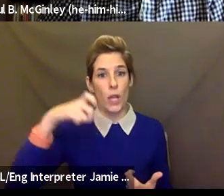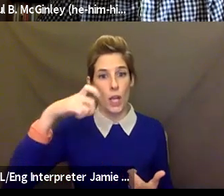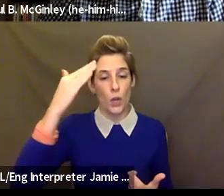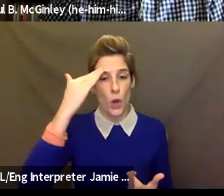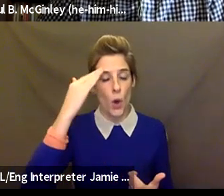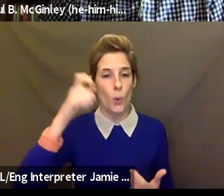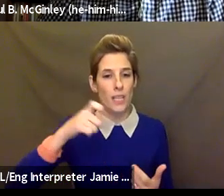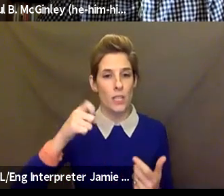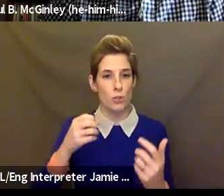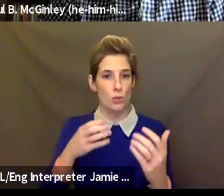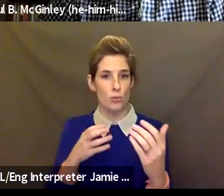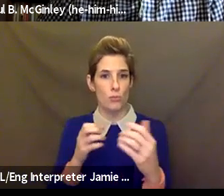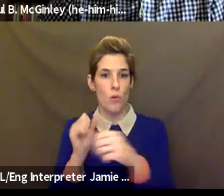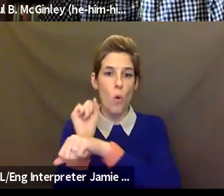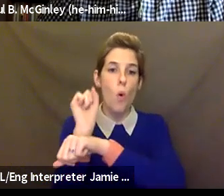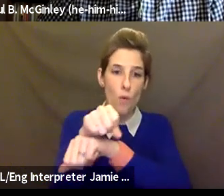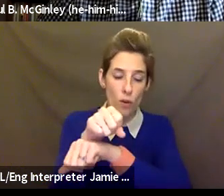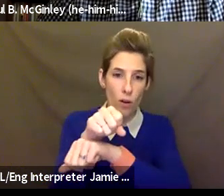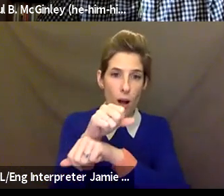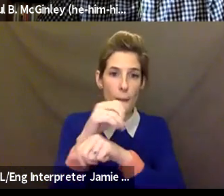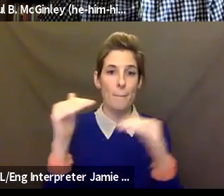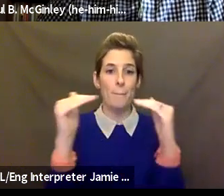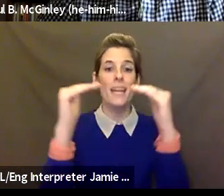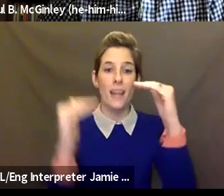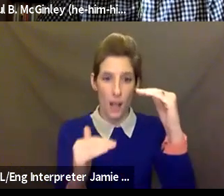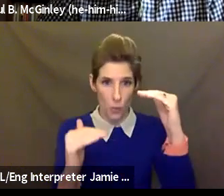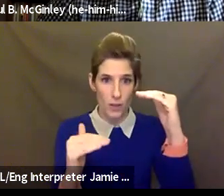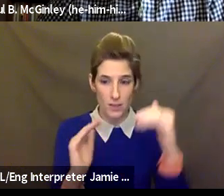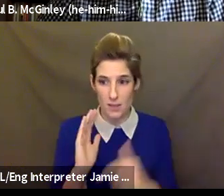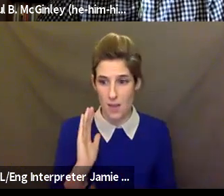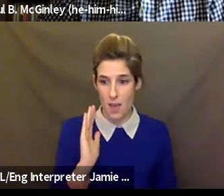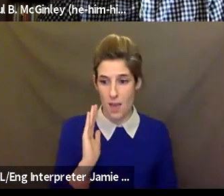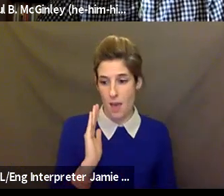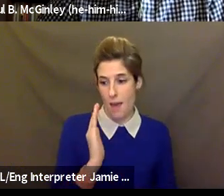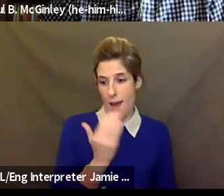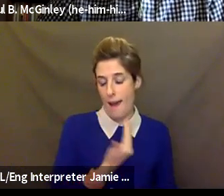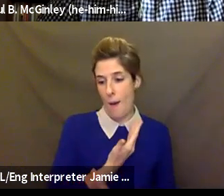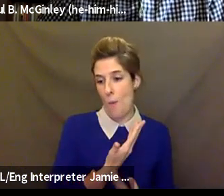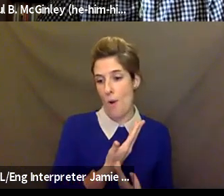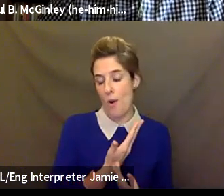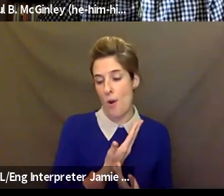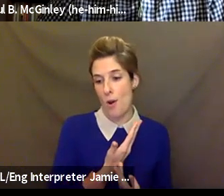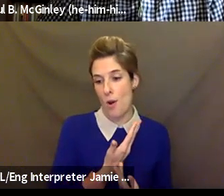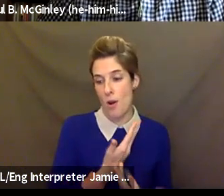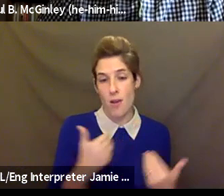we've been living through for so many years, all of our lives? How are we going to continue to help our young people? And you